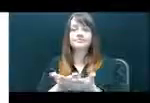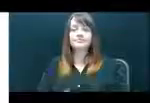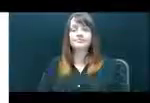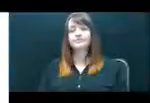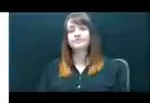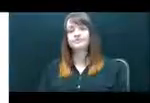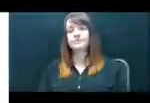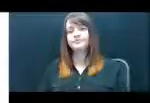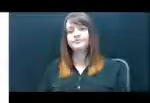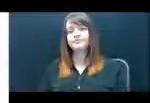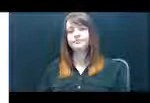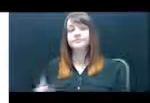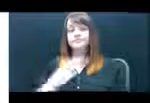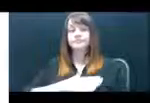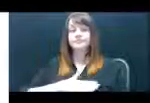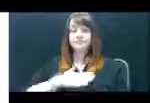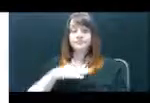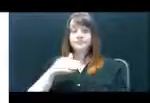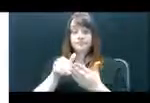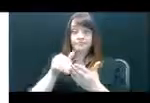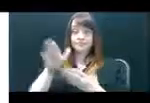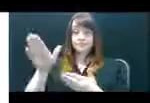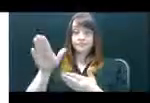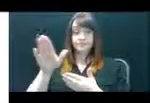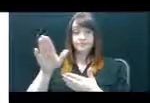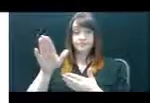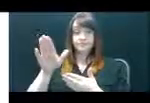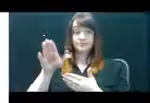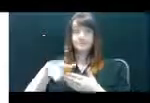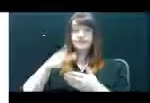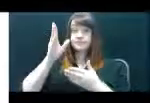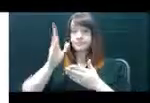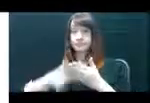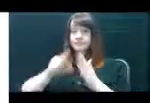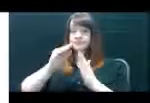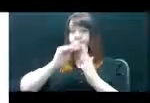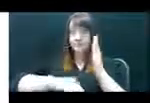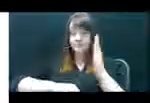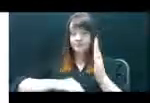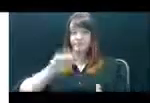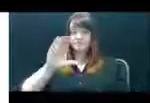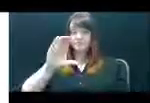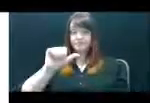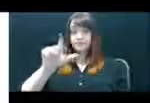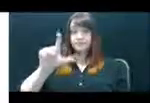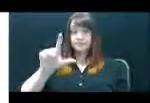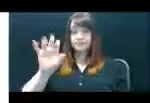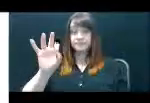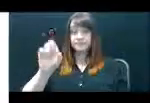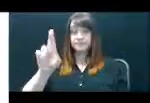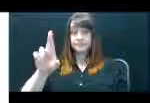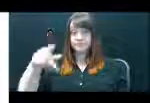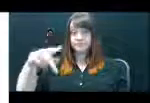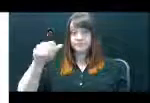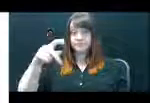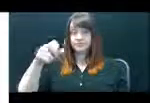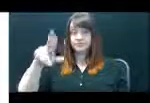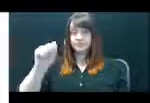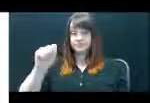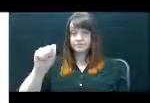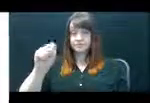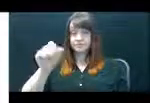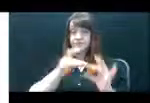Please Submit Completed Call for Papers as a PDF or Word Document and Required Attachments